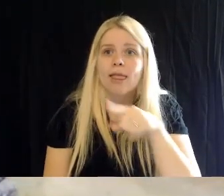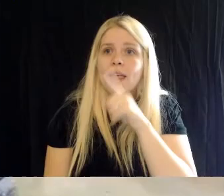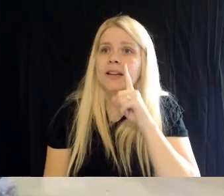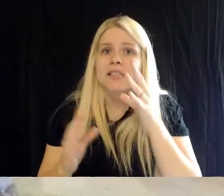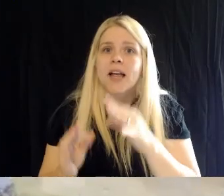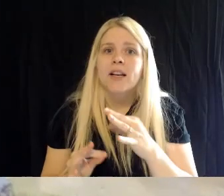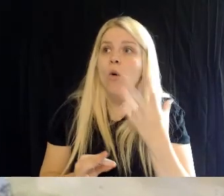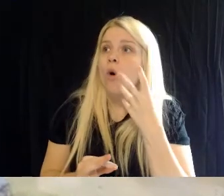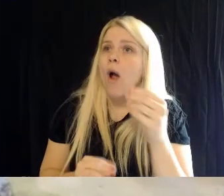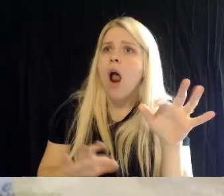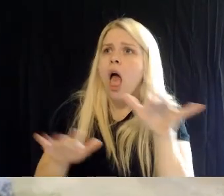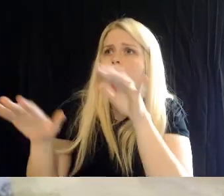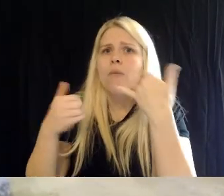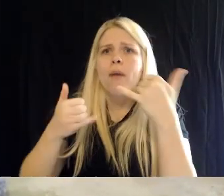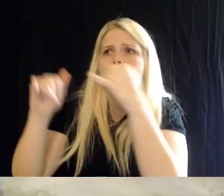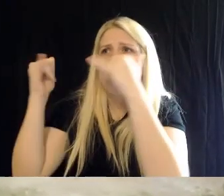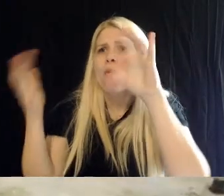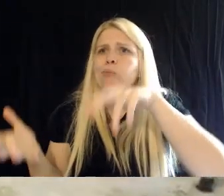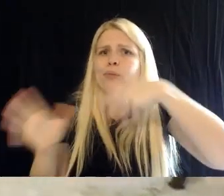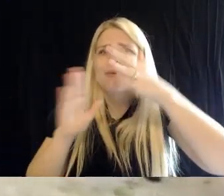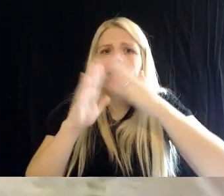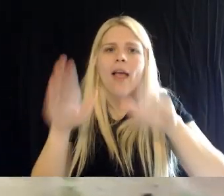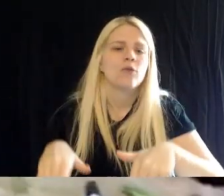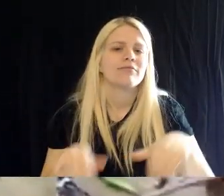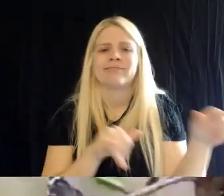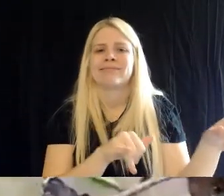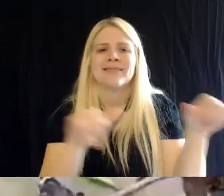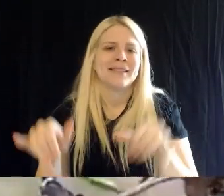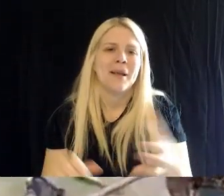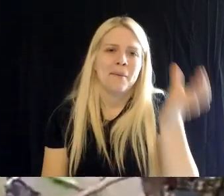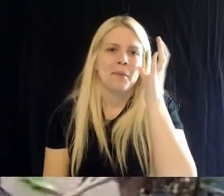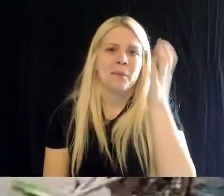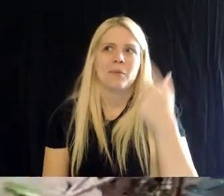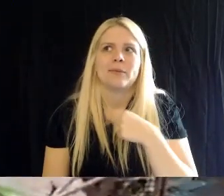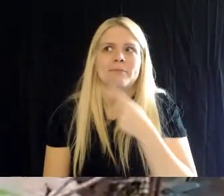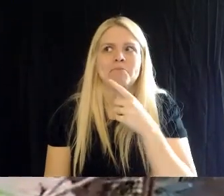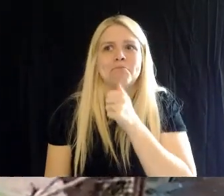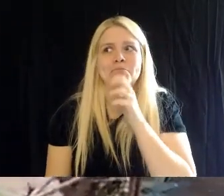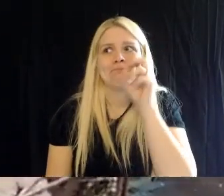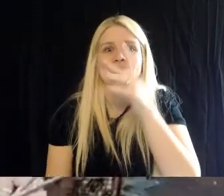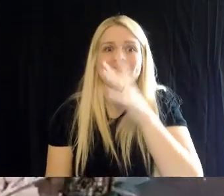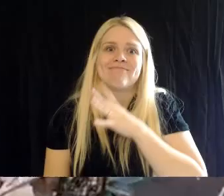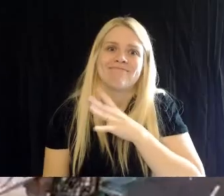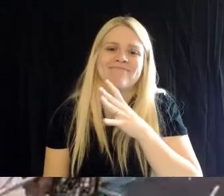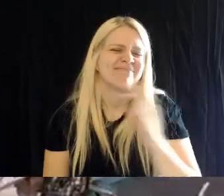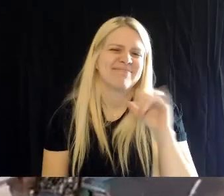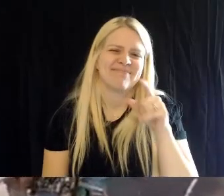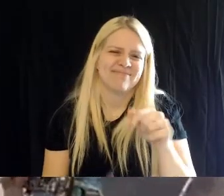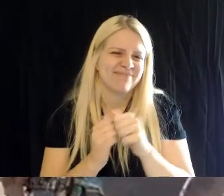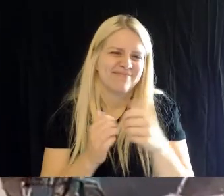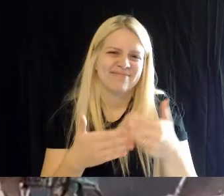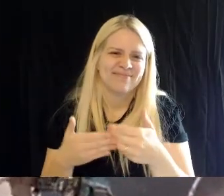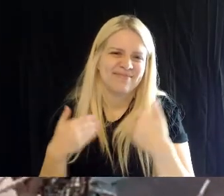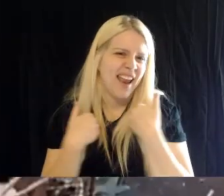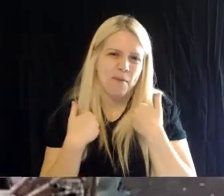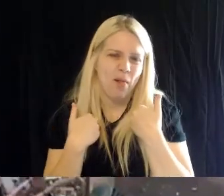well, that's okay. That's what they do. So a lot of times we have to replace plants.